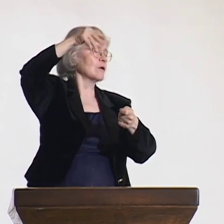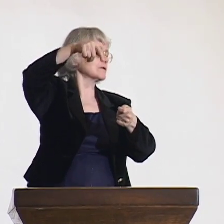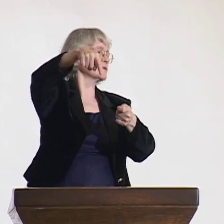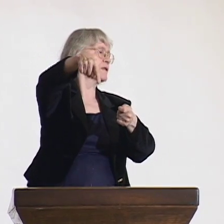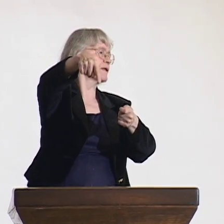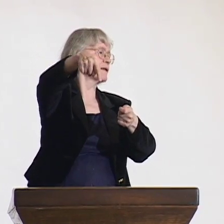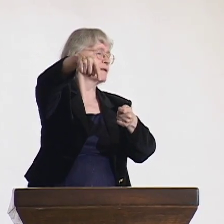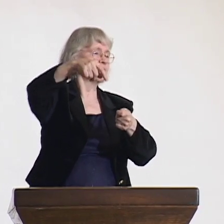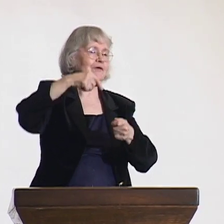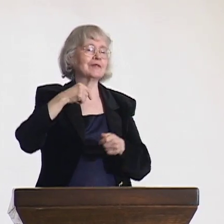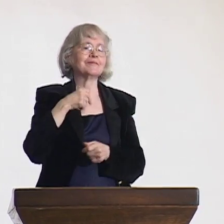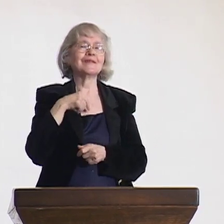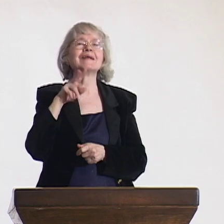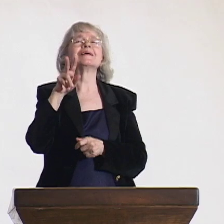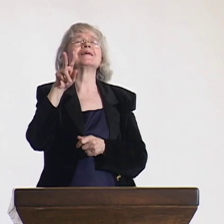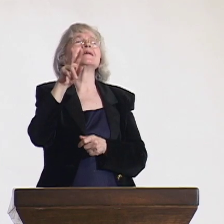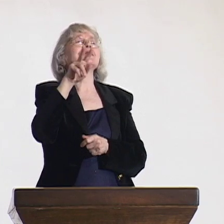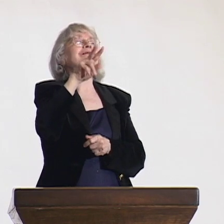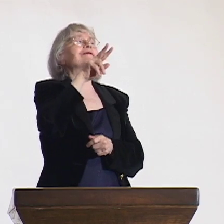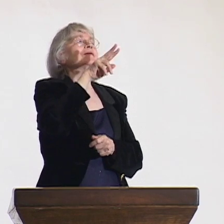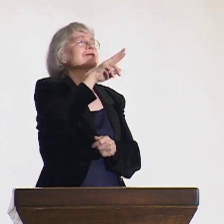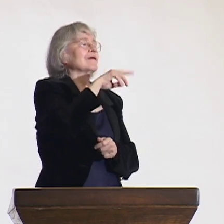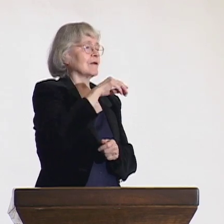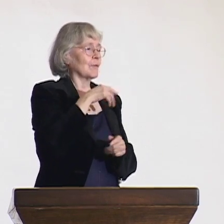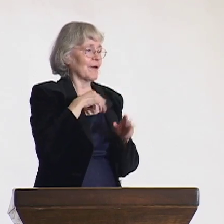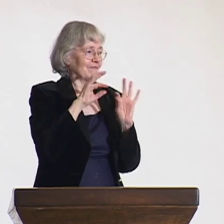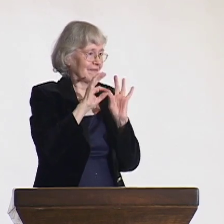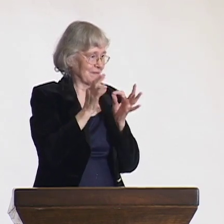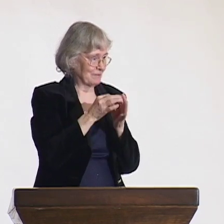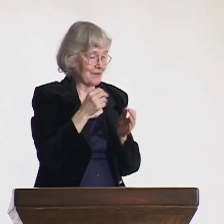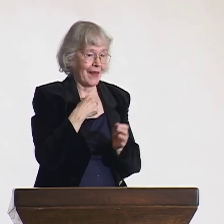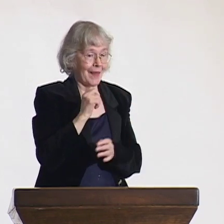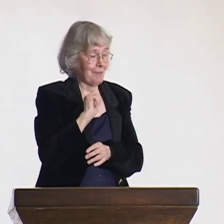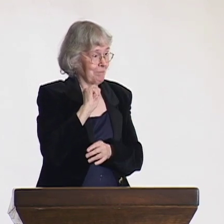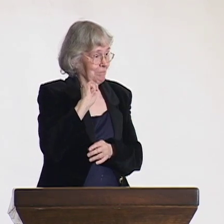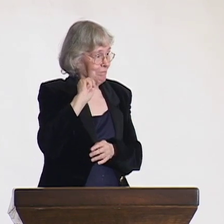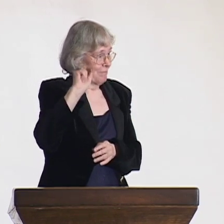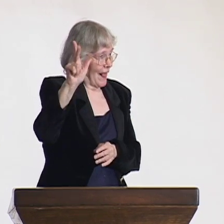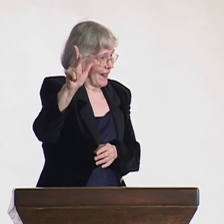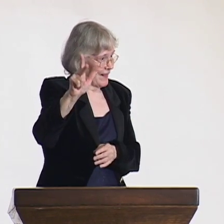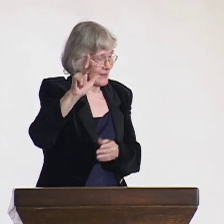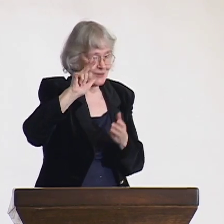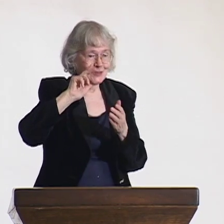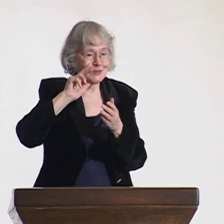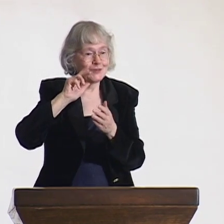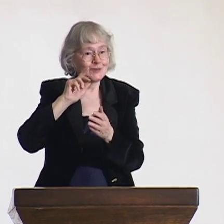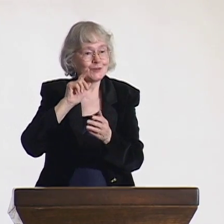and I loved it. So I went back to the school for the deaf, and the teacher said, "Did you speak to your parents?"